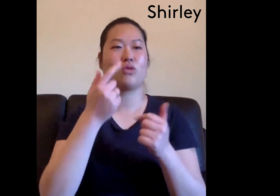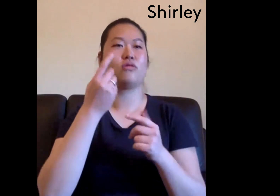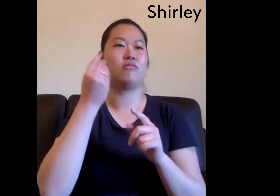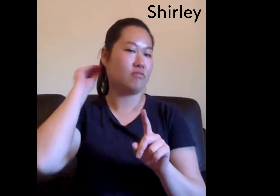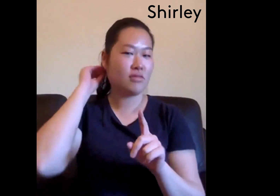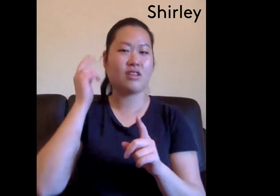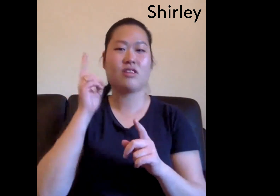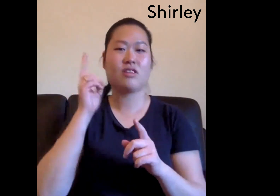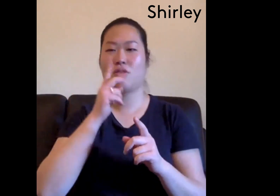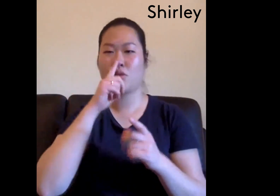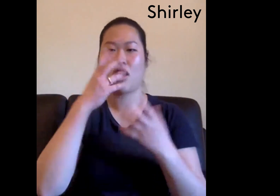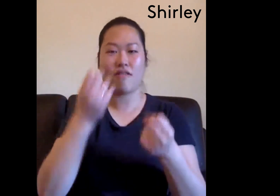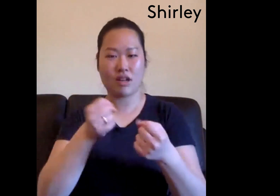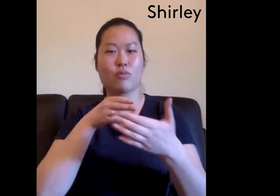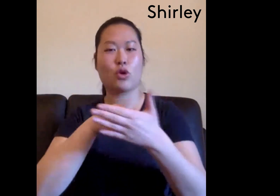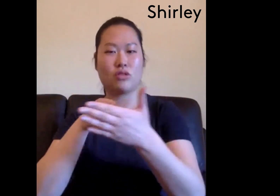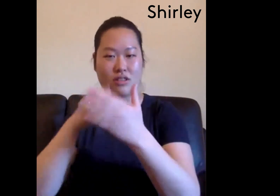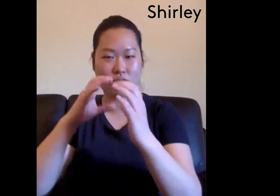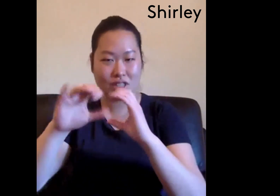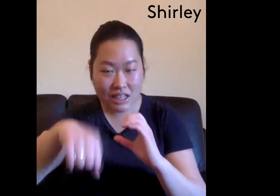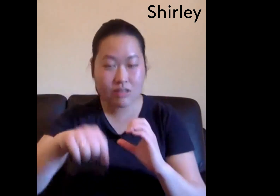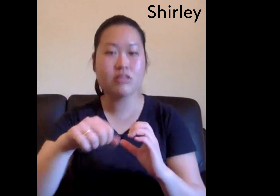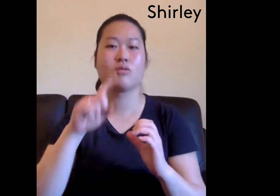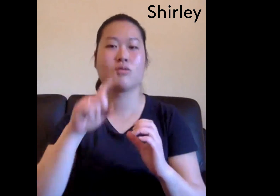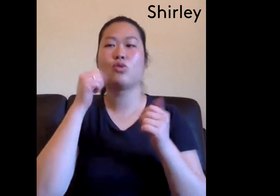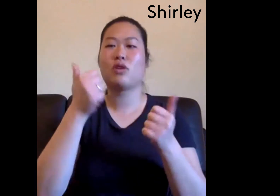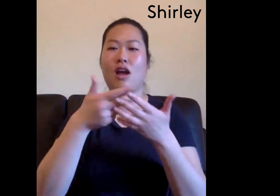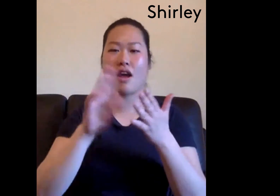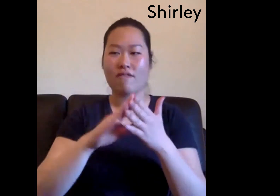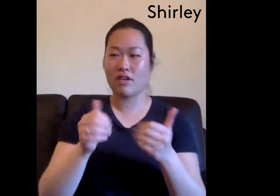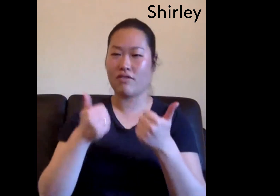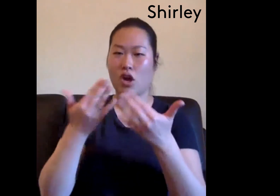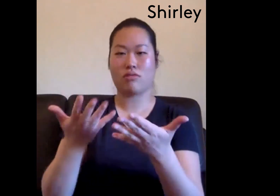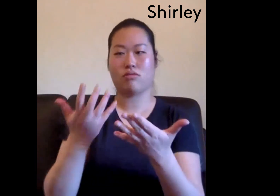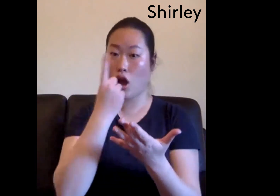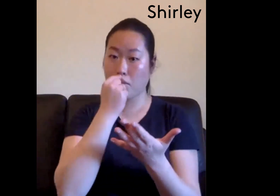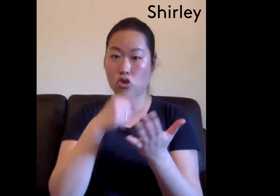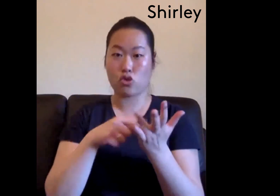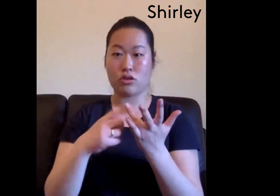I also wanted to add that it would be good to keep in mind that there are barriers to communication